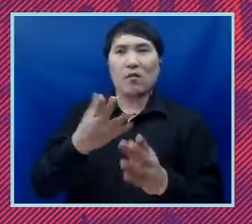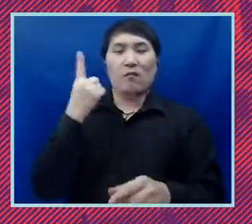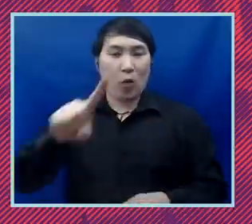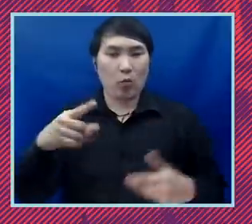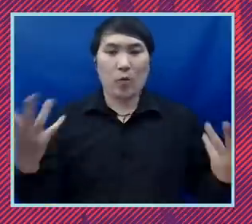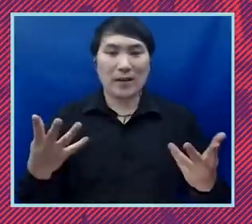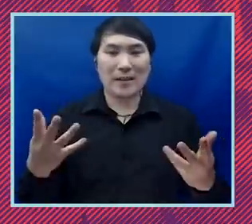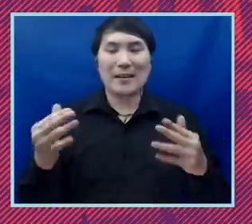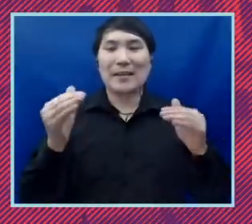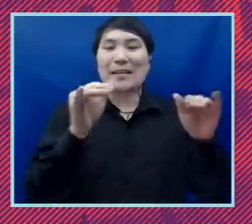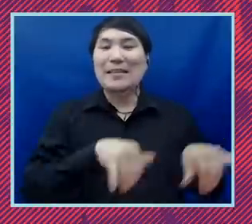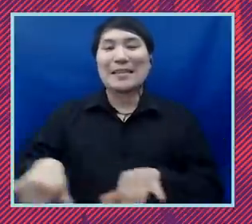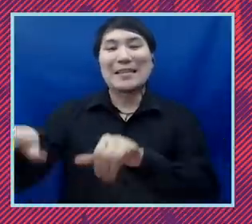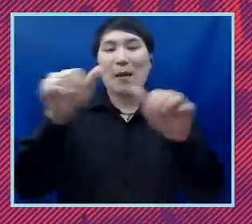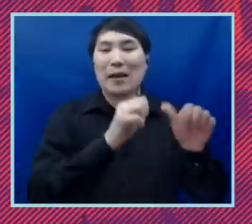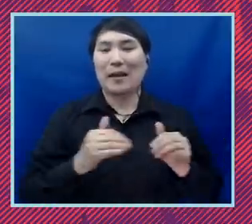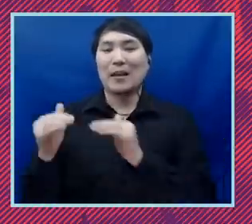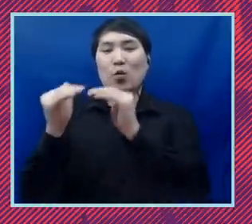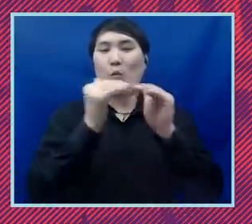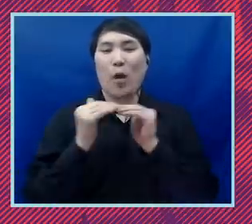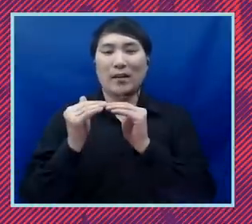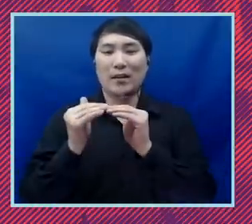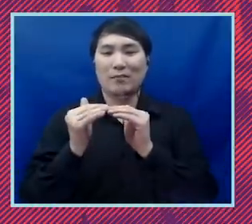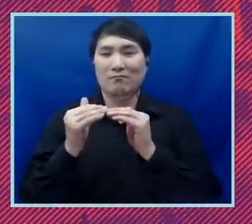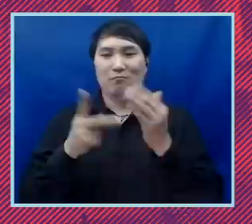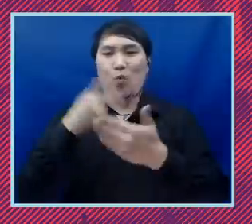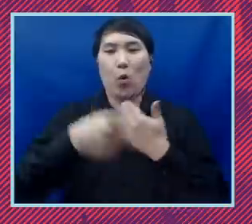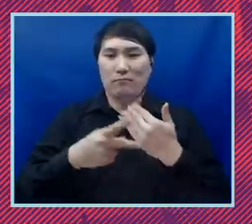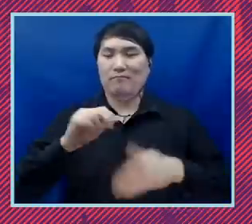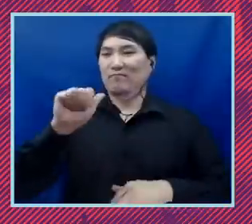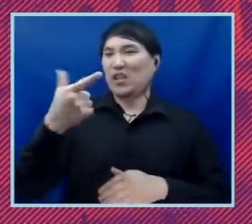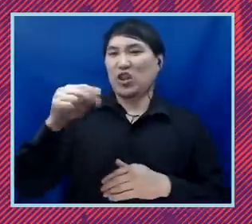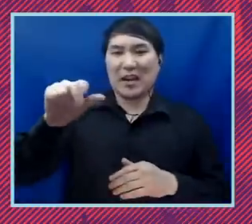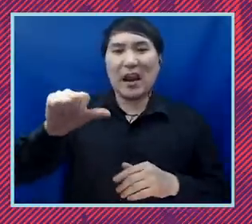to make sure and to make real the promise that the founders made that we are all